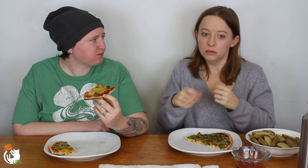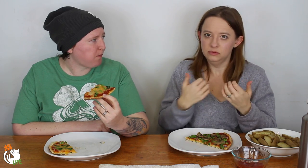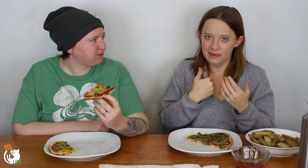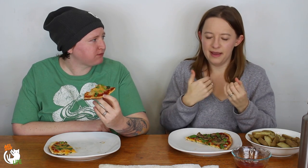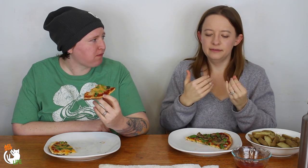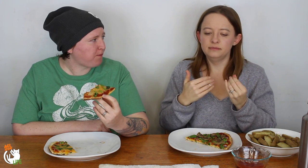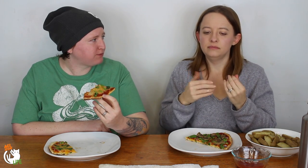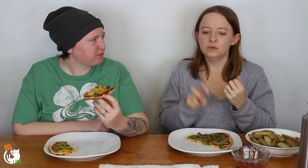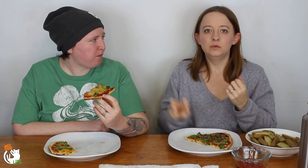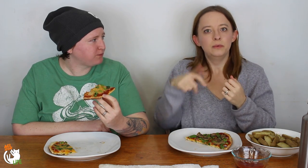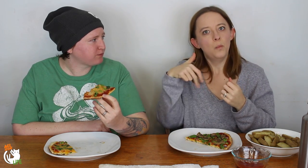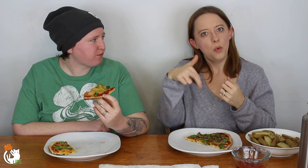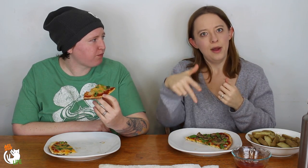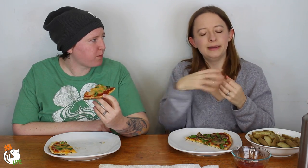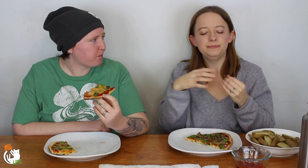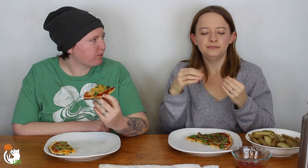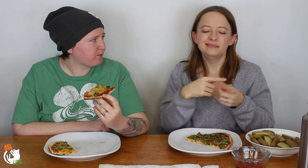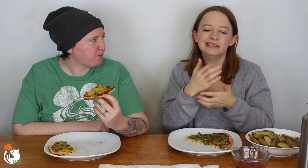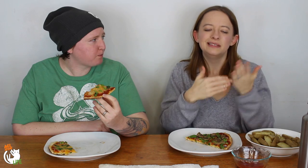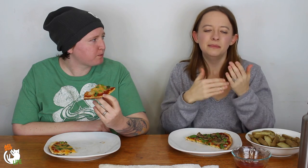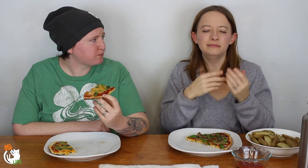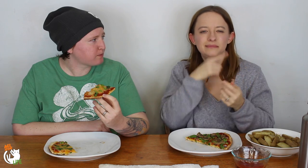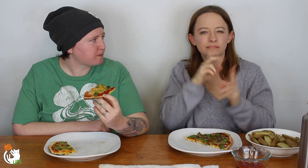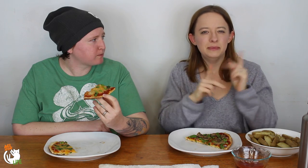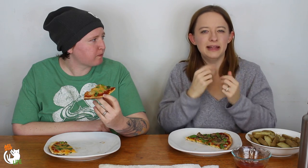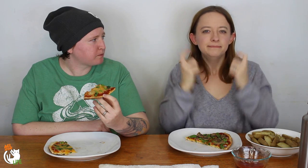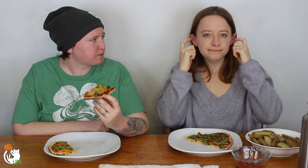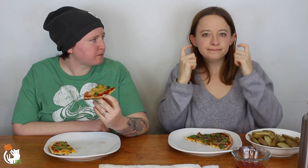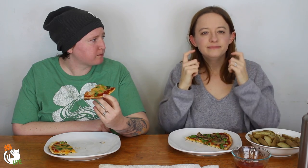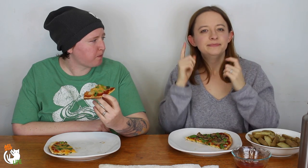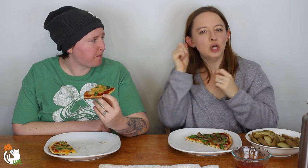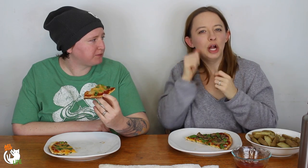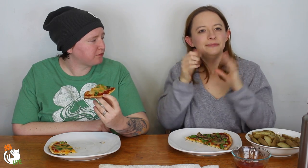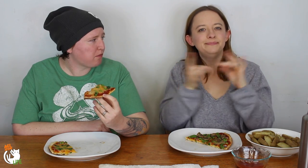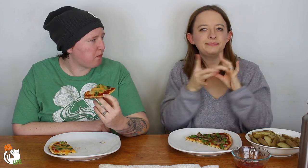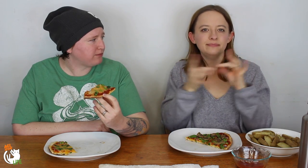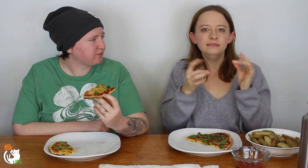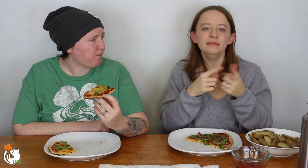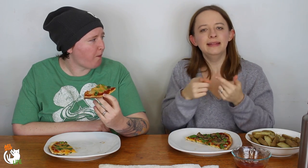but they were suppose to have a guided tour and there were some people who had headphones for the audio tour